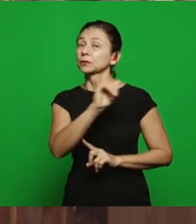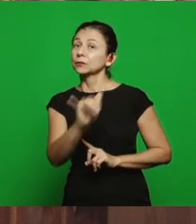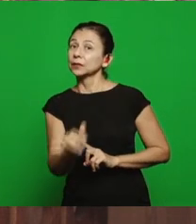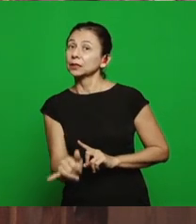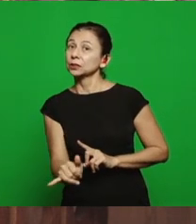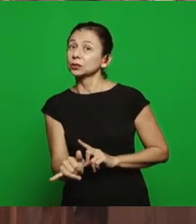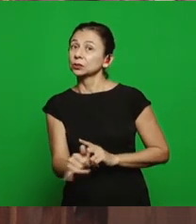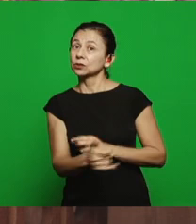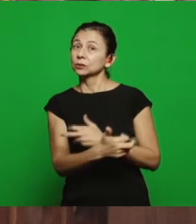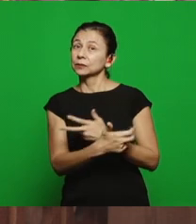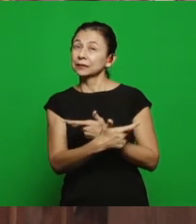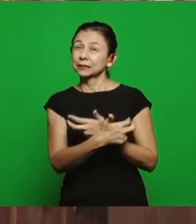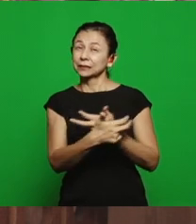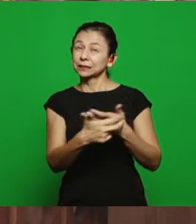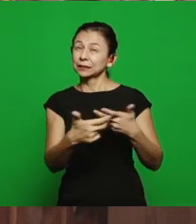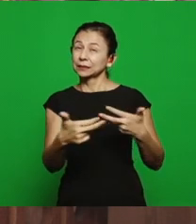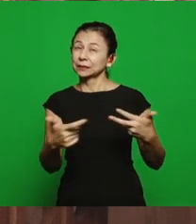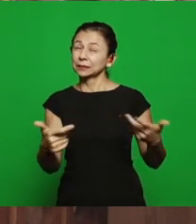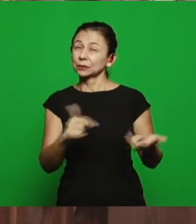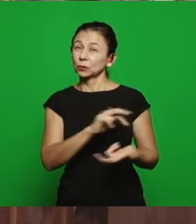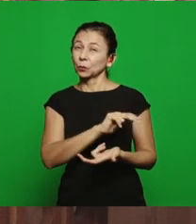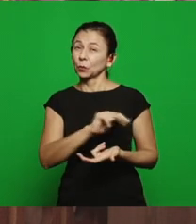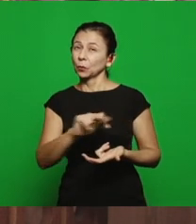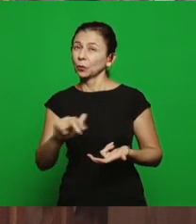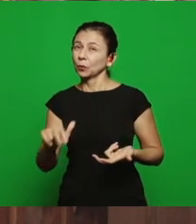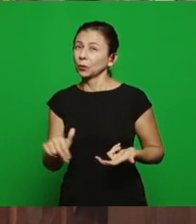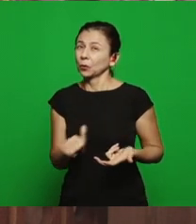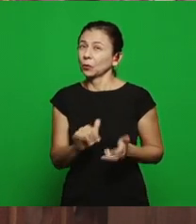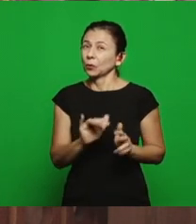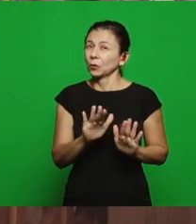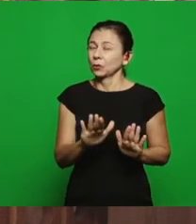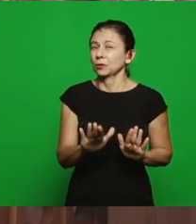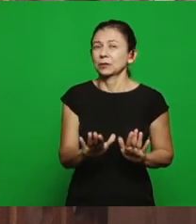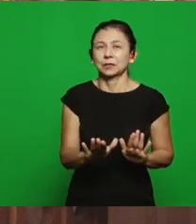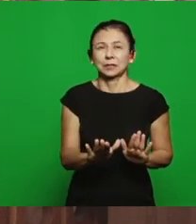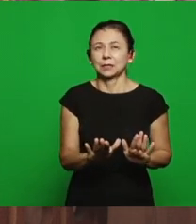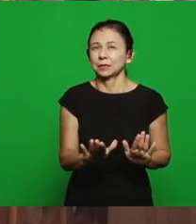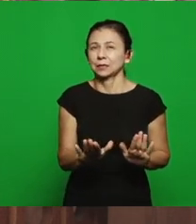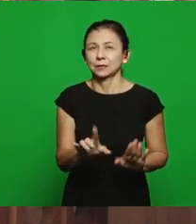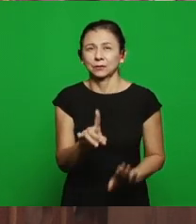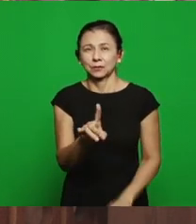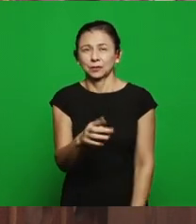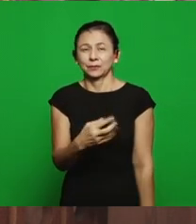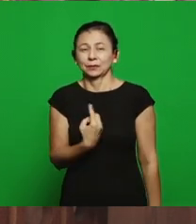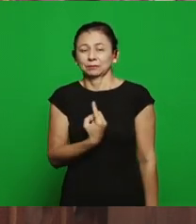the fact is isolated and is for a moment, the prophetic